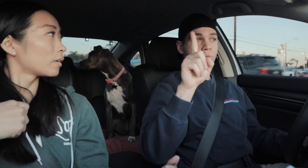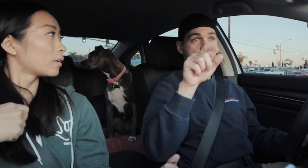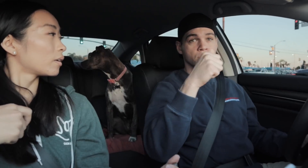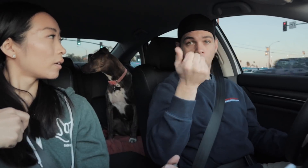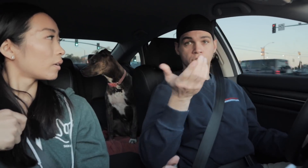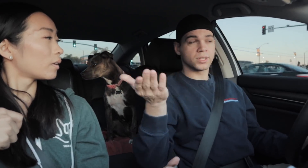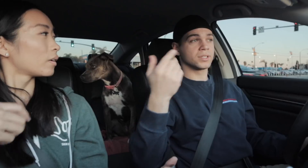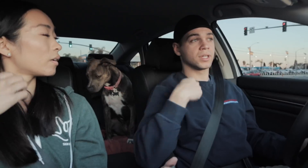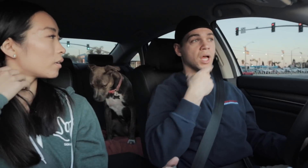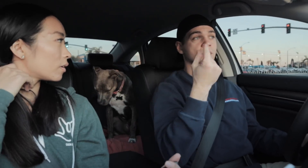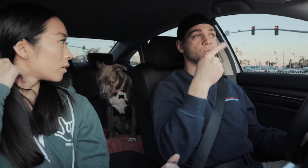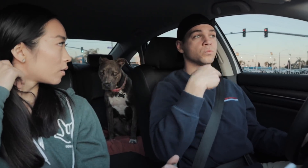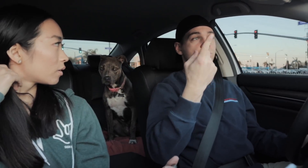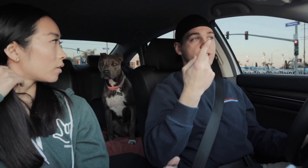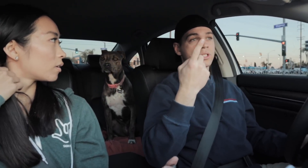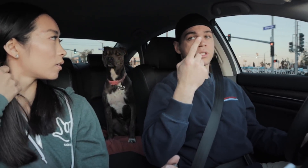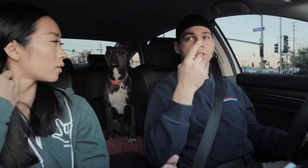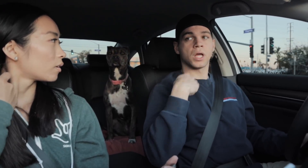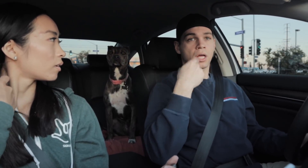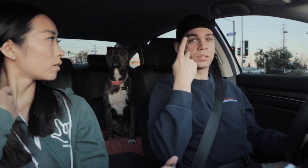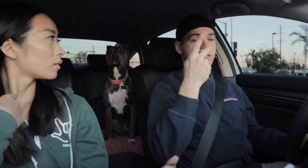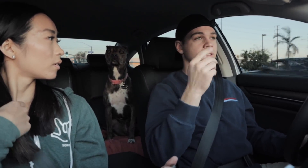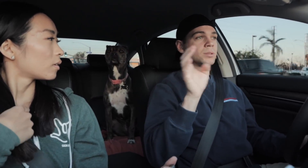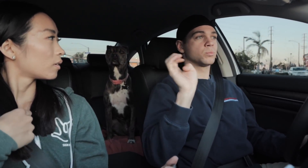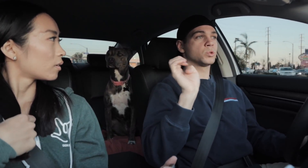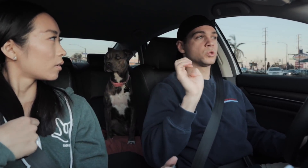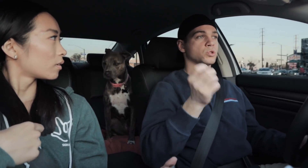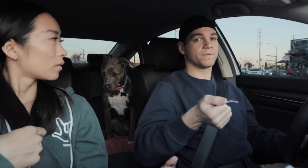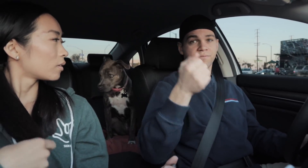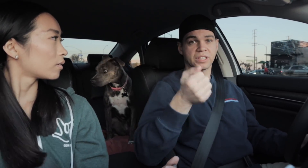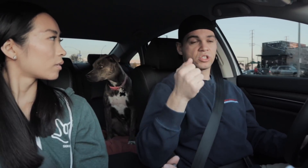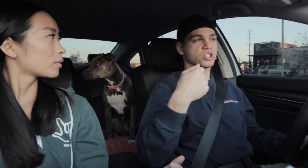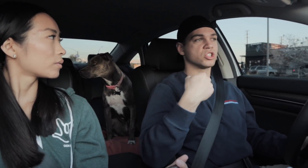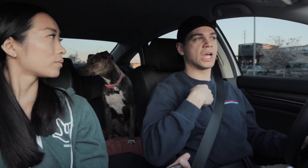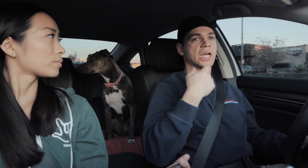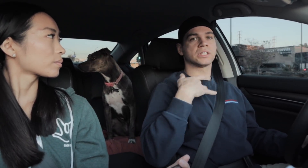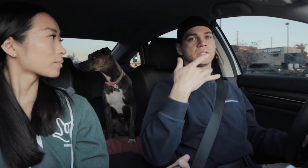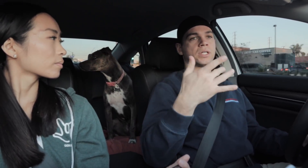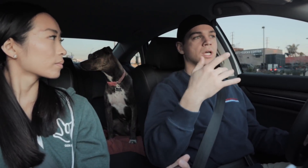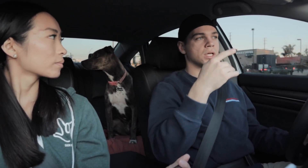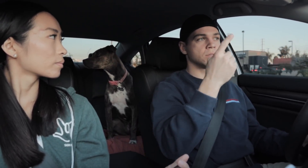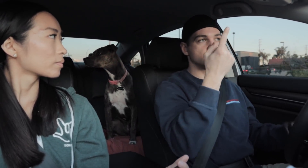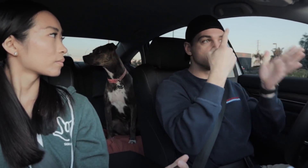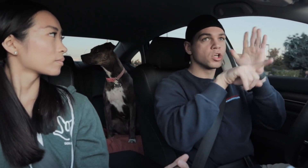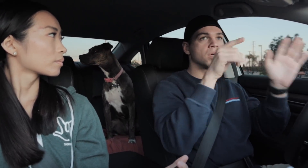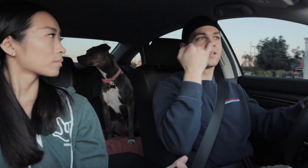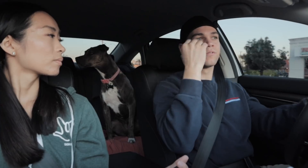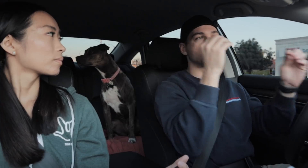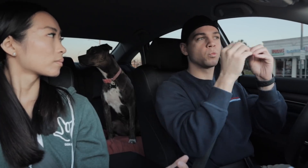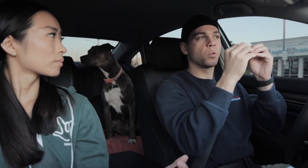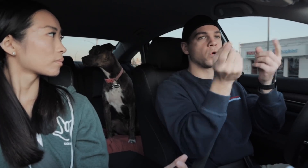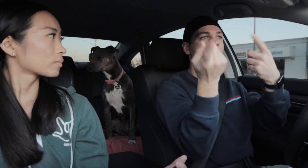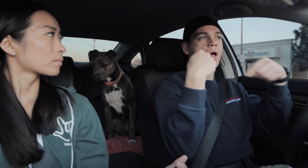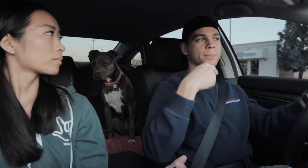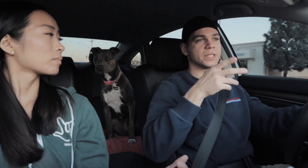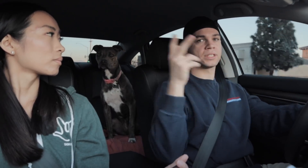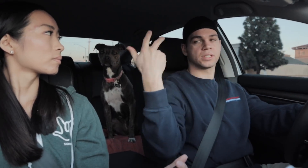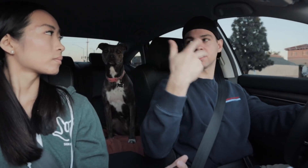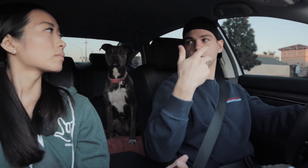R: One other thing I do when I first notice an emergency vehicle is that I tend to check if there are more coming